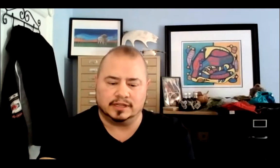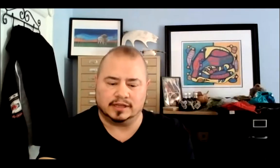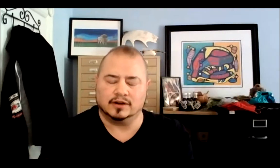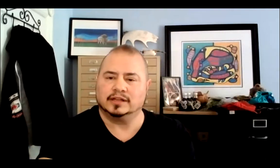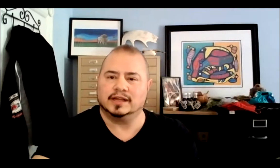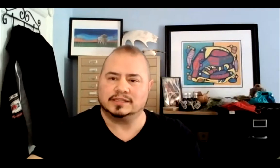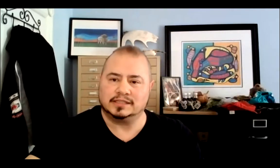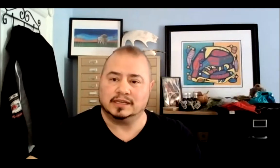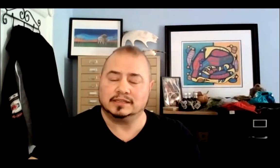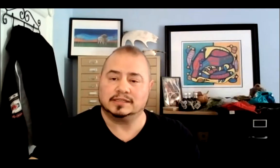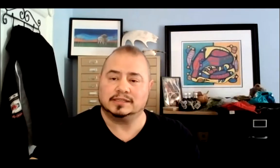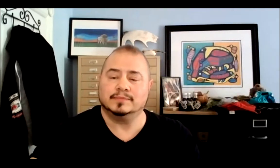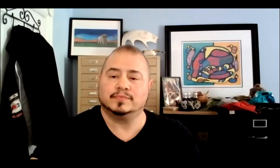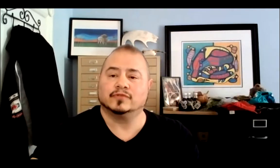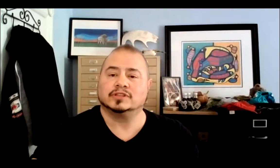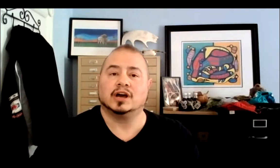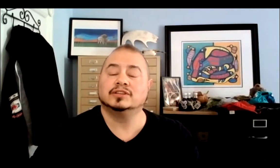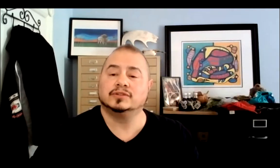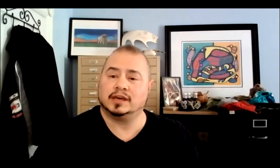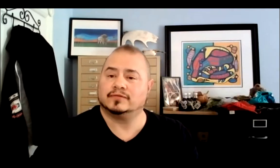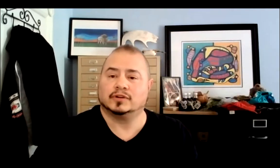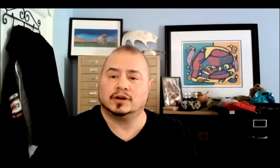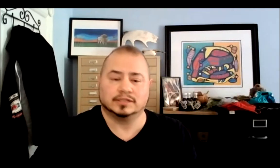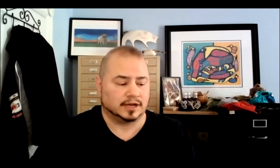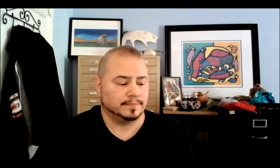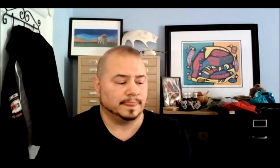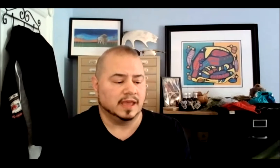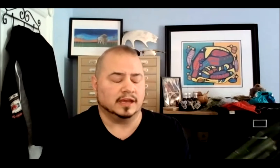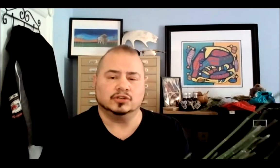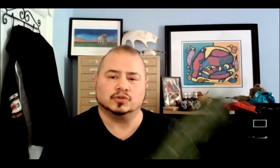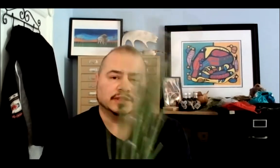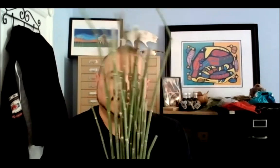there, and let it steep for as long as you can, for a long time, and you drink